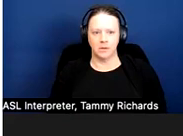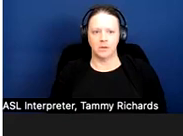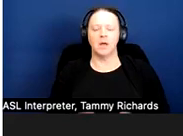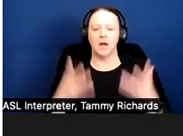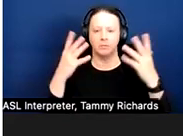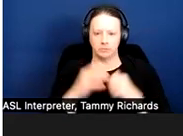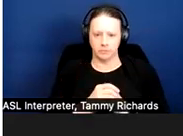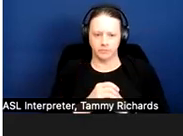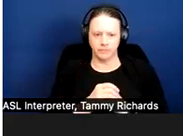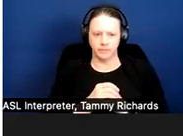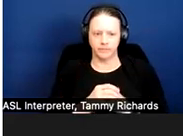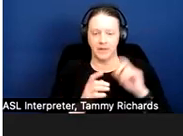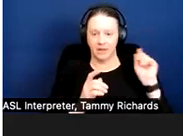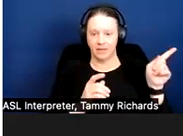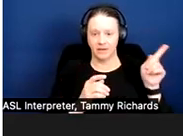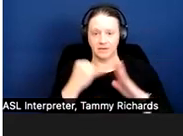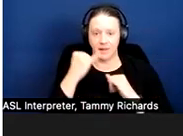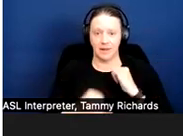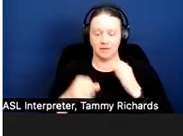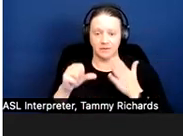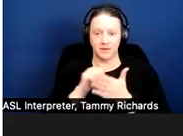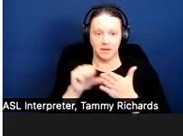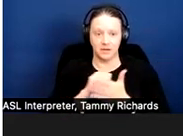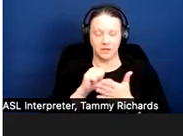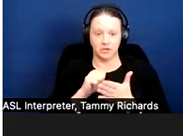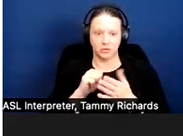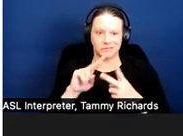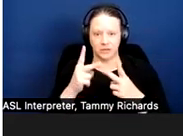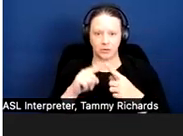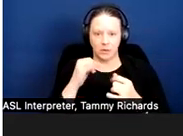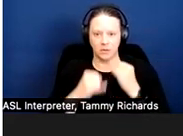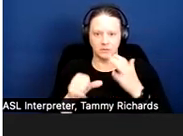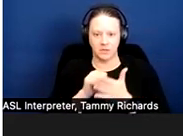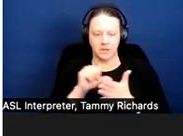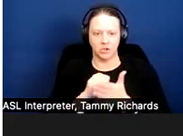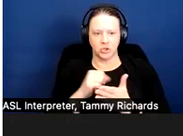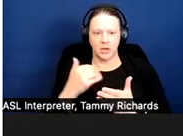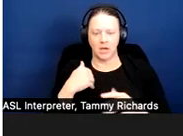Oh, this last page here or second to the last page, I think, has some resources that are